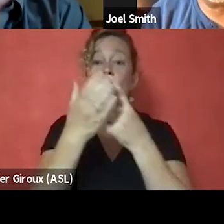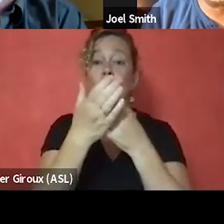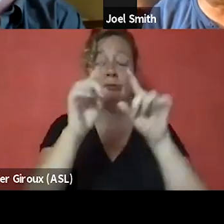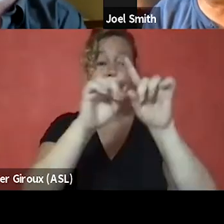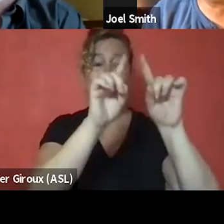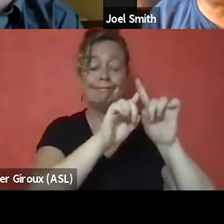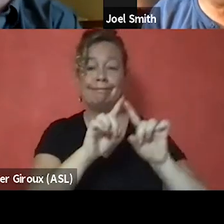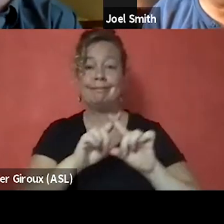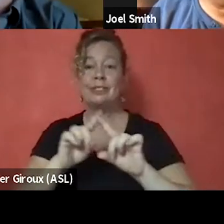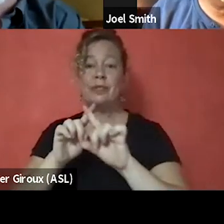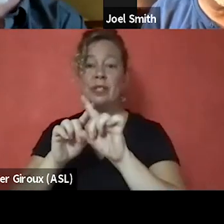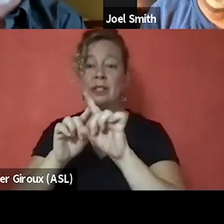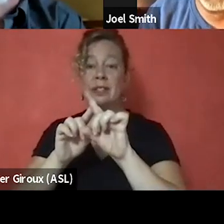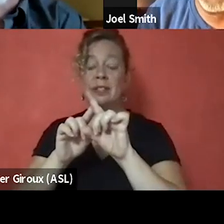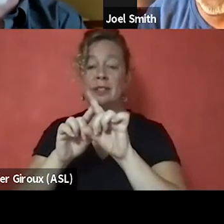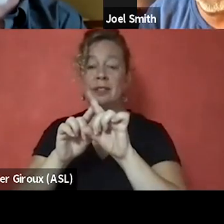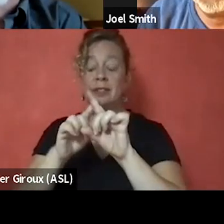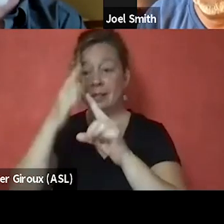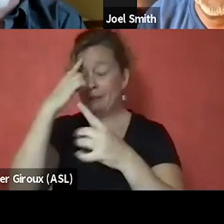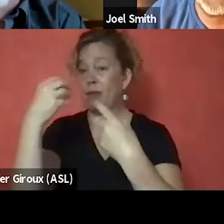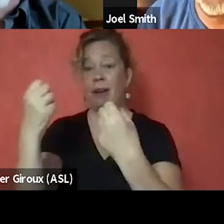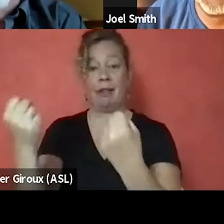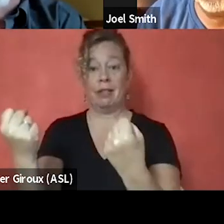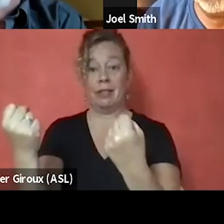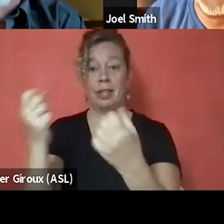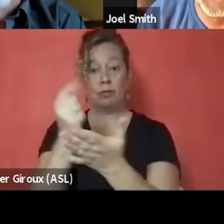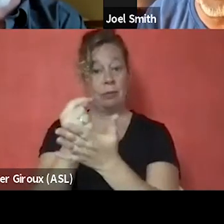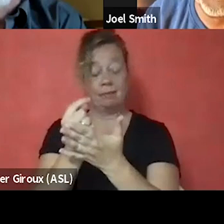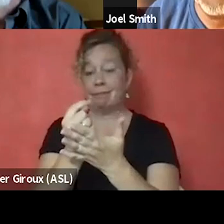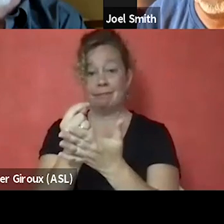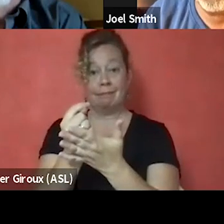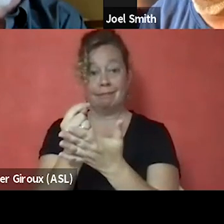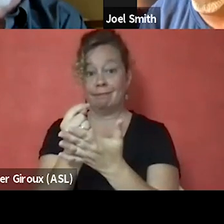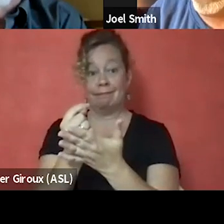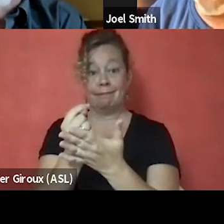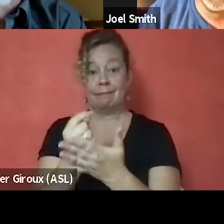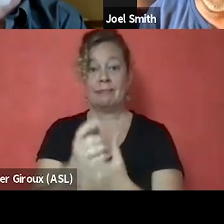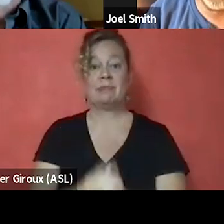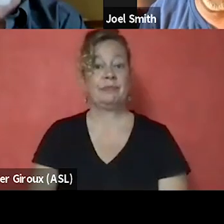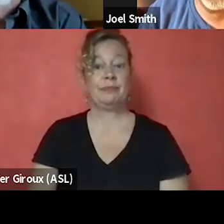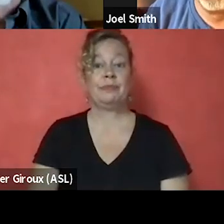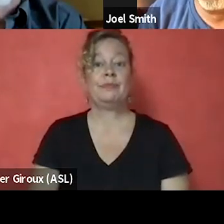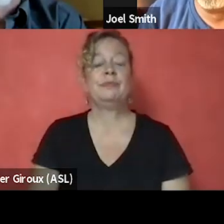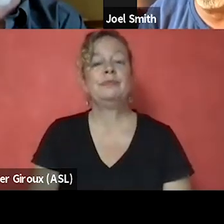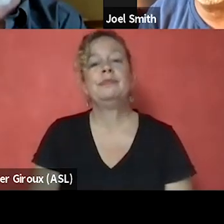in mental health treatment in therapy, and I think- [Ken] Awesome.